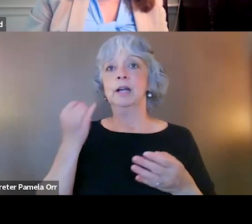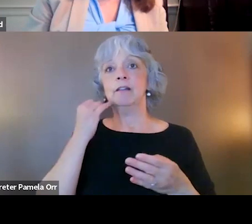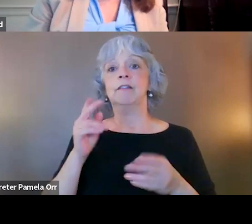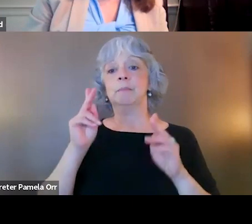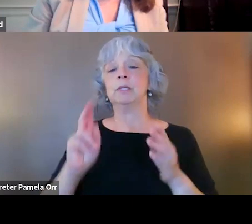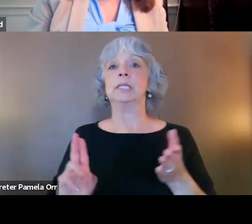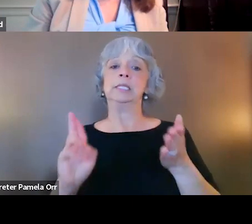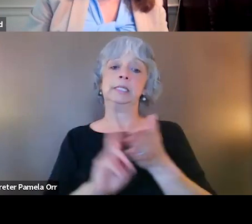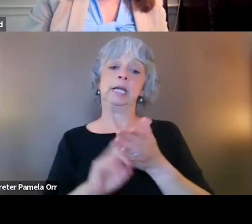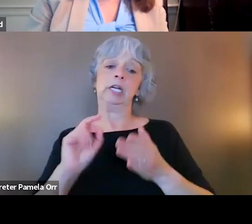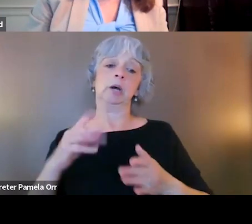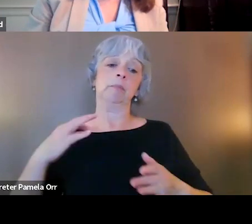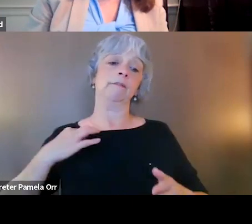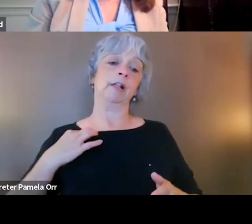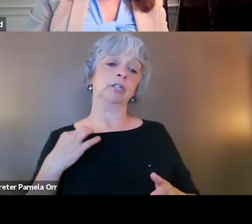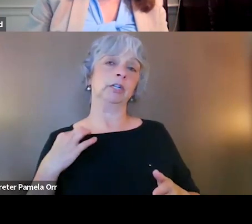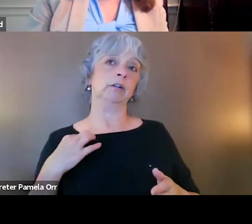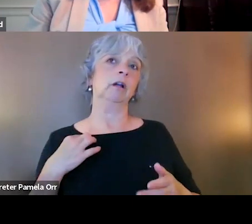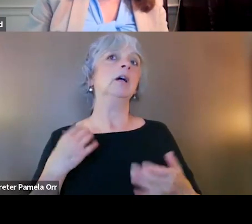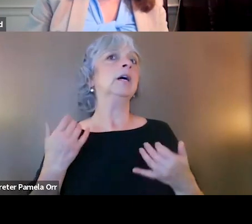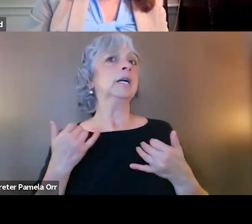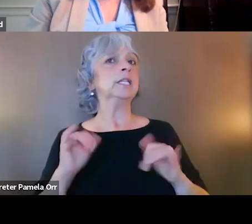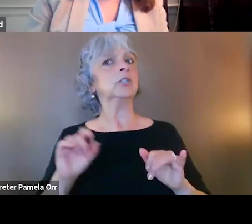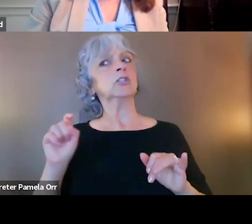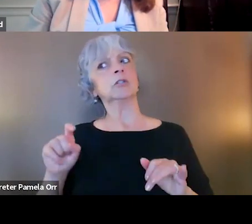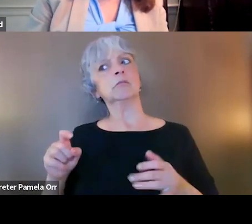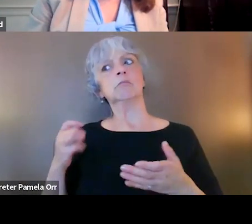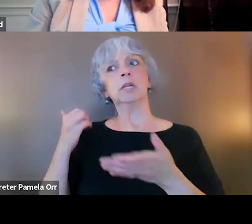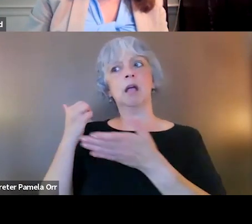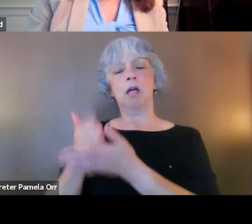And it I think is incumbent on the community to hopefully try to serve them as best they can.